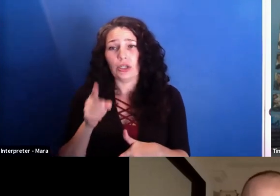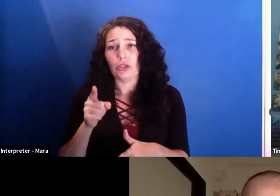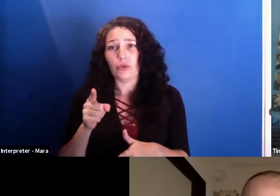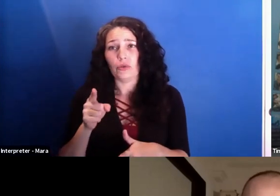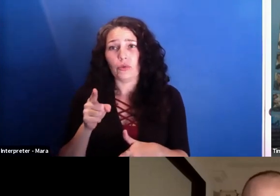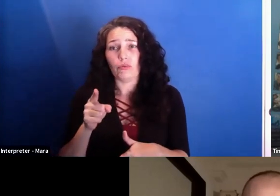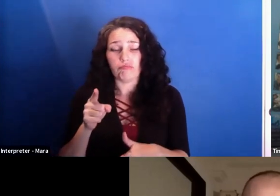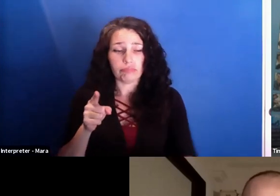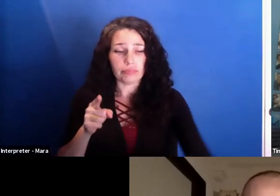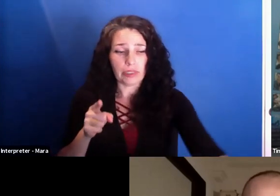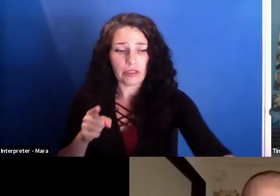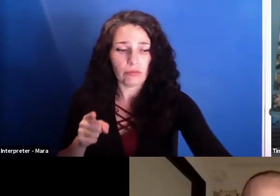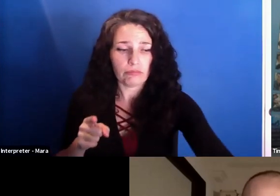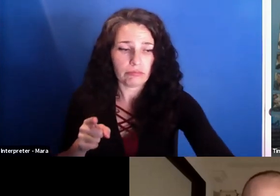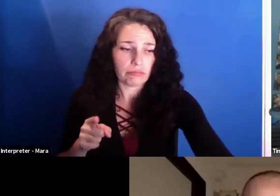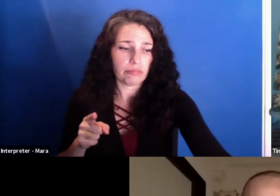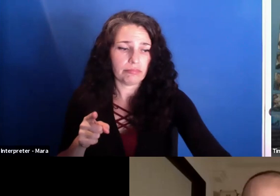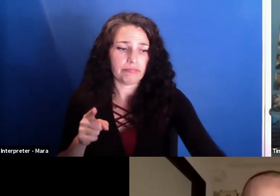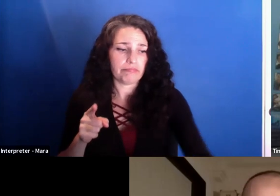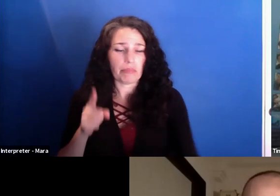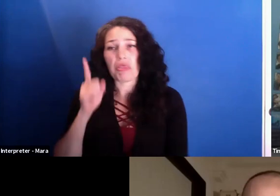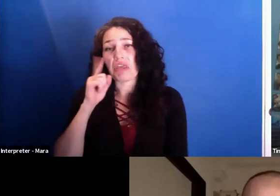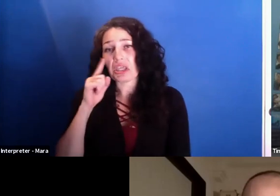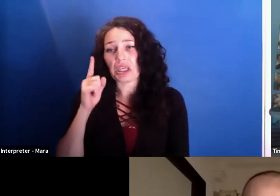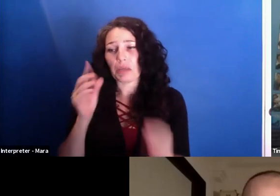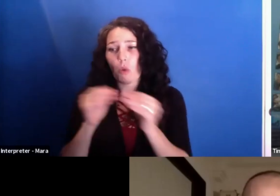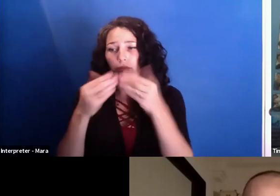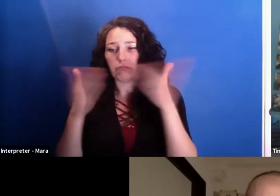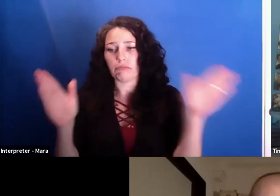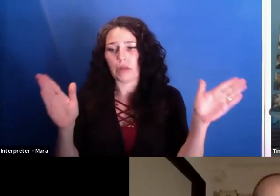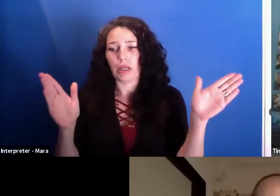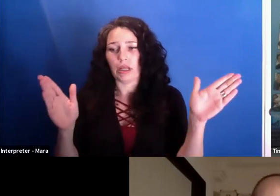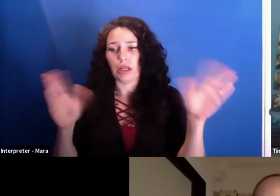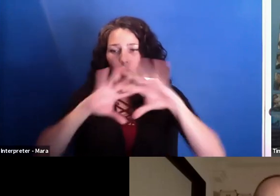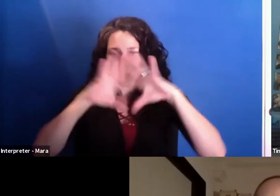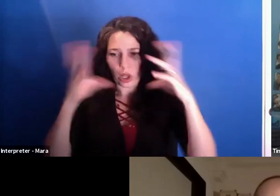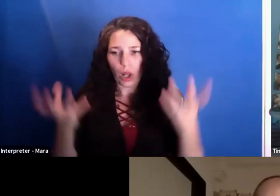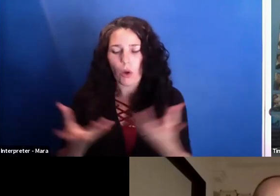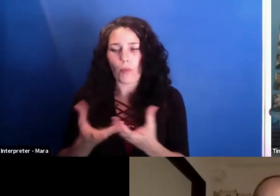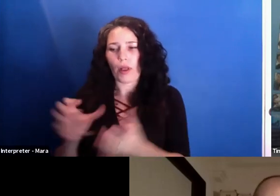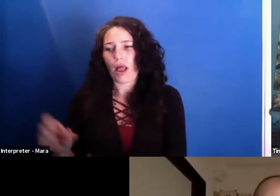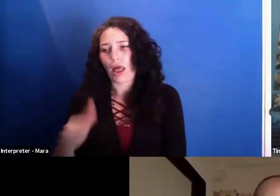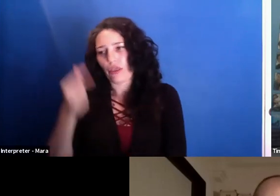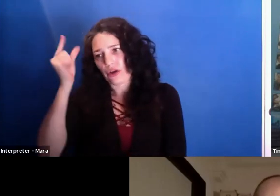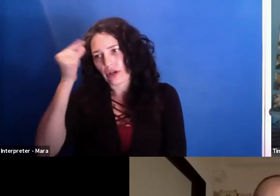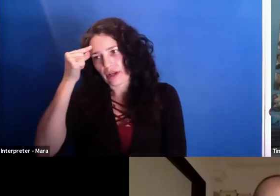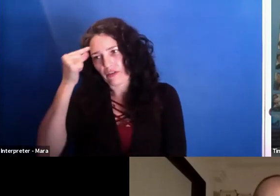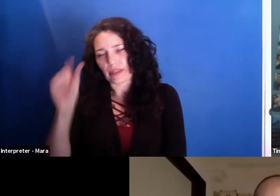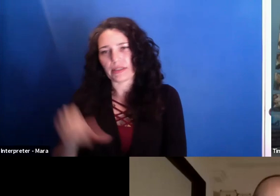But in terms of thinking globally and other governments and other countries and how elections